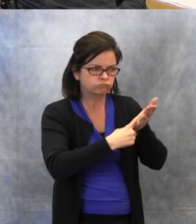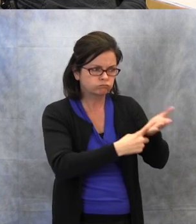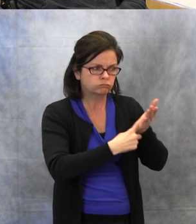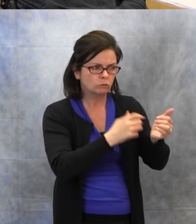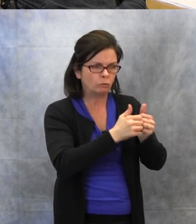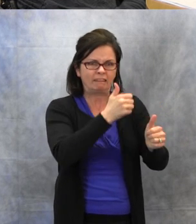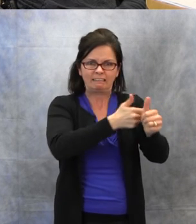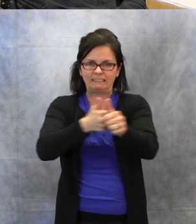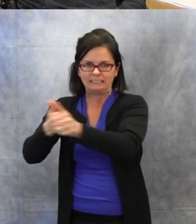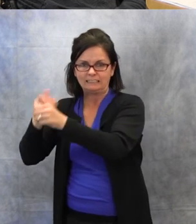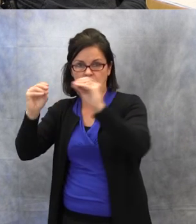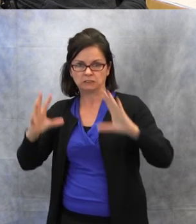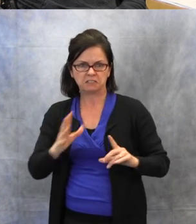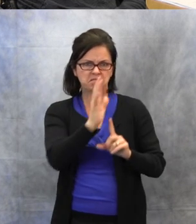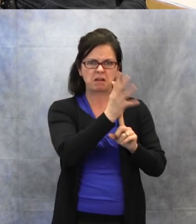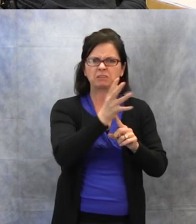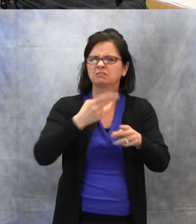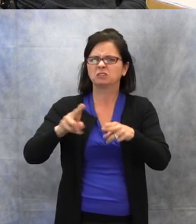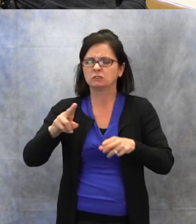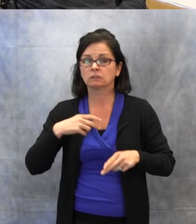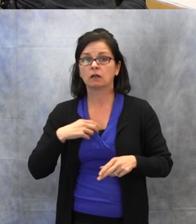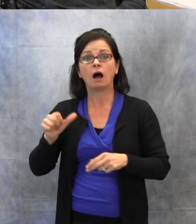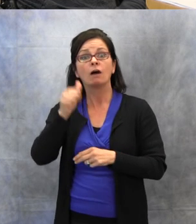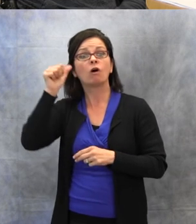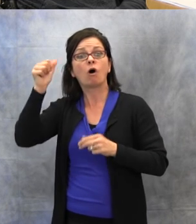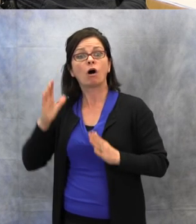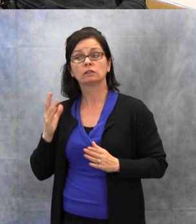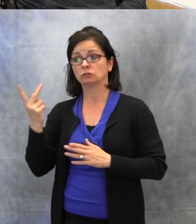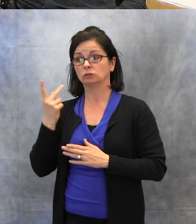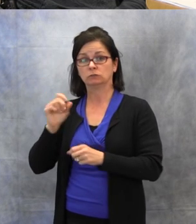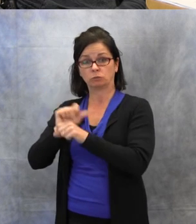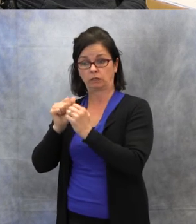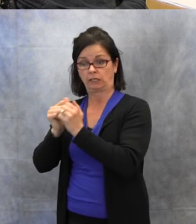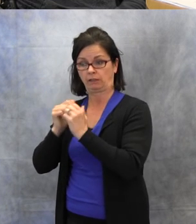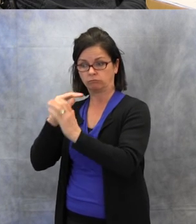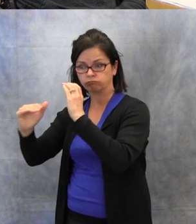Also, with the audiologist, we'll email back and forth different issues that are coming up